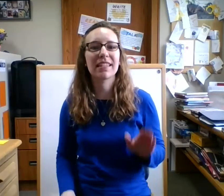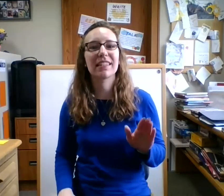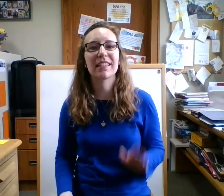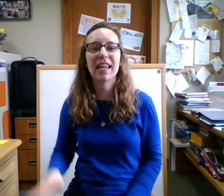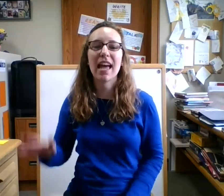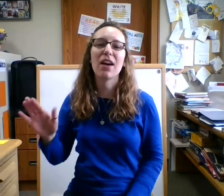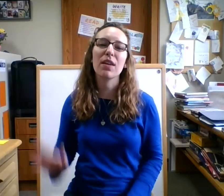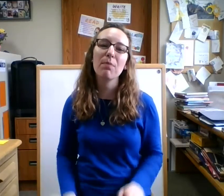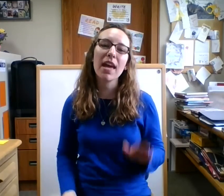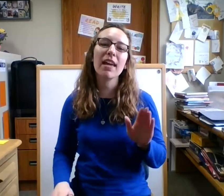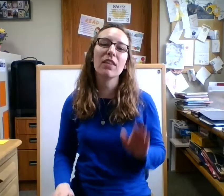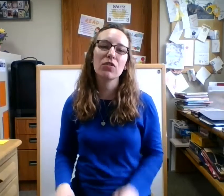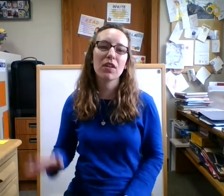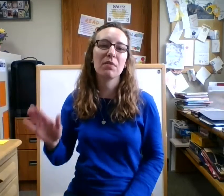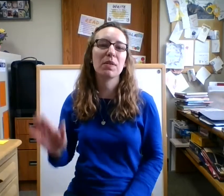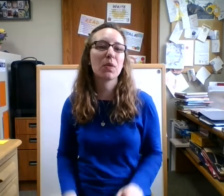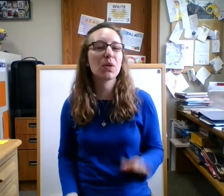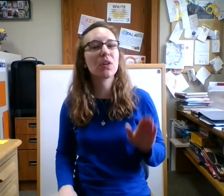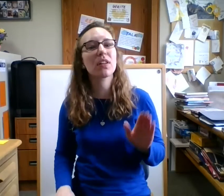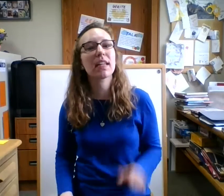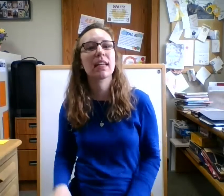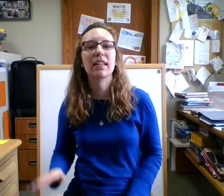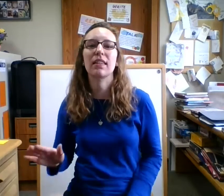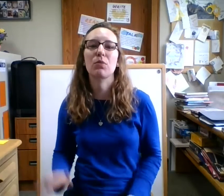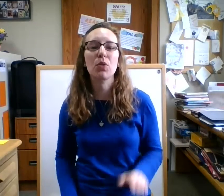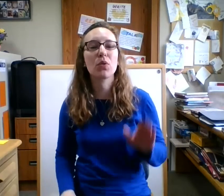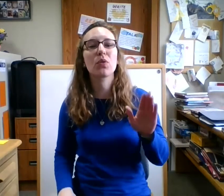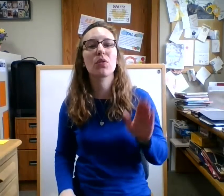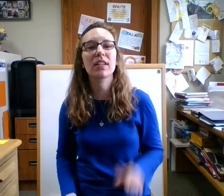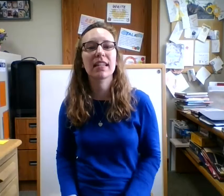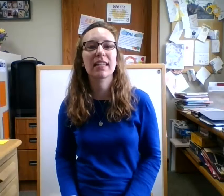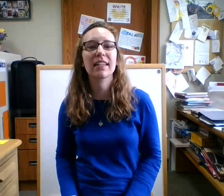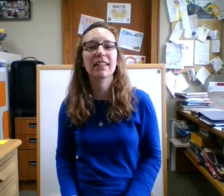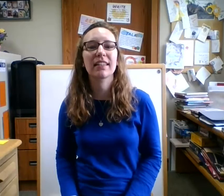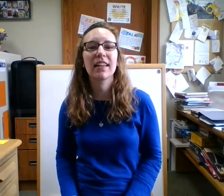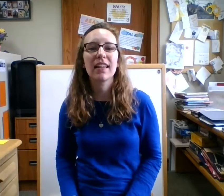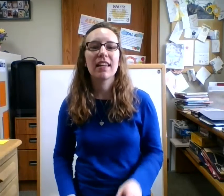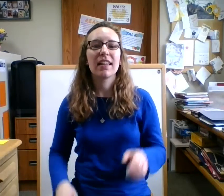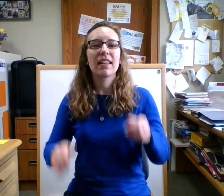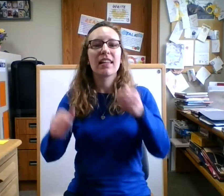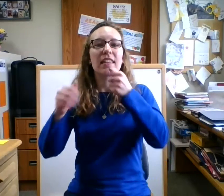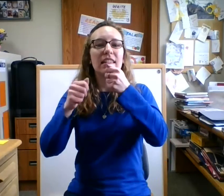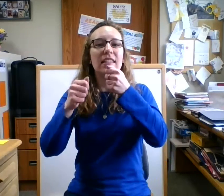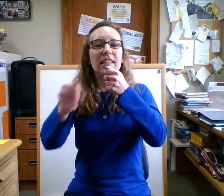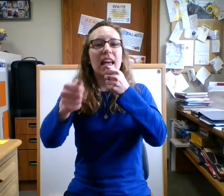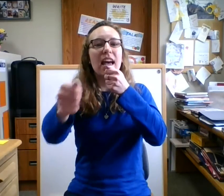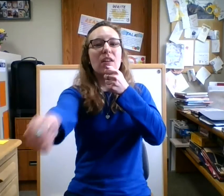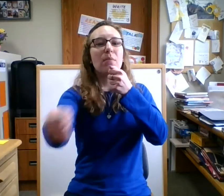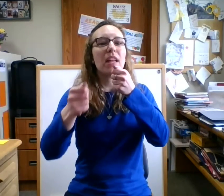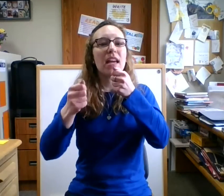this is how they bang the drum so early in morning this is how they play